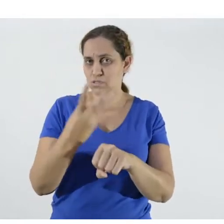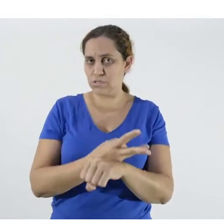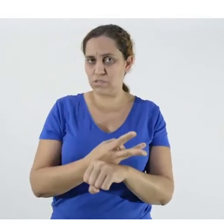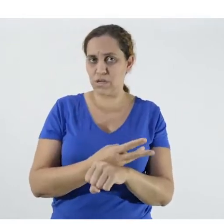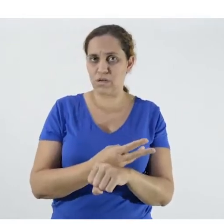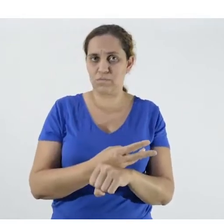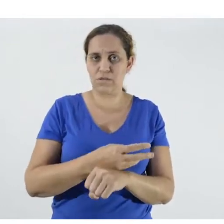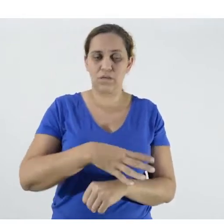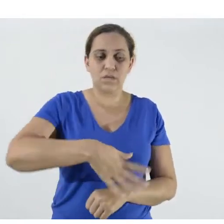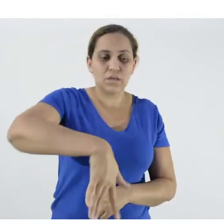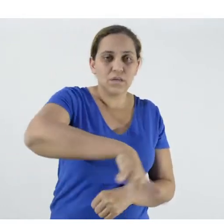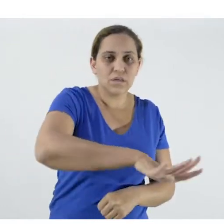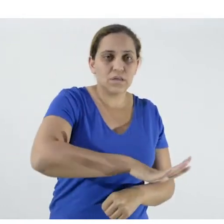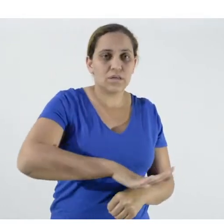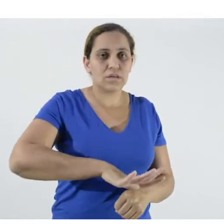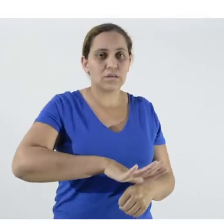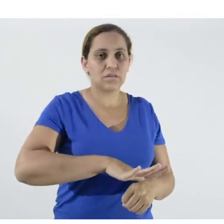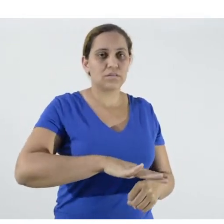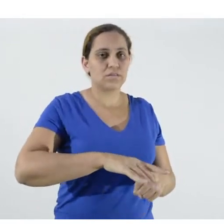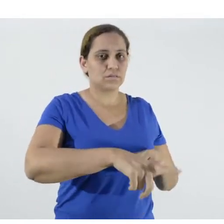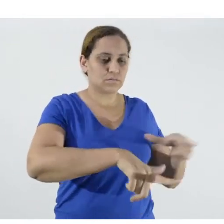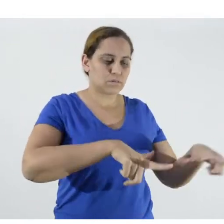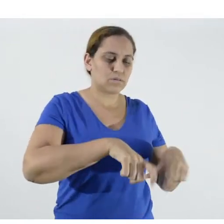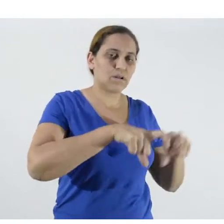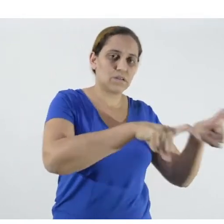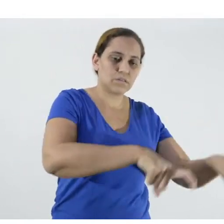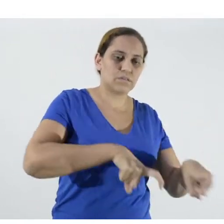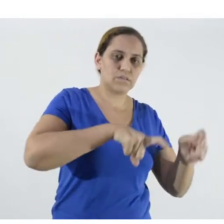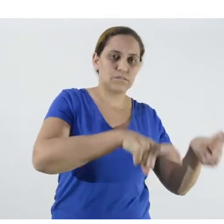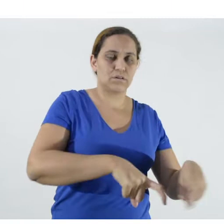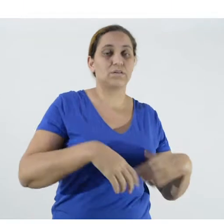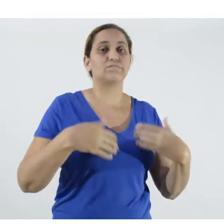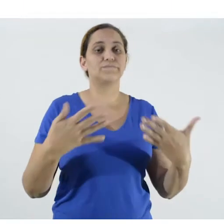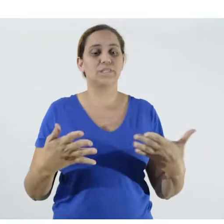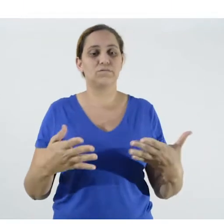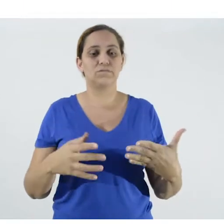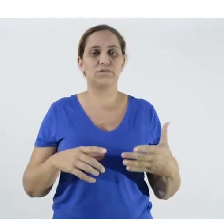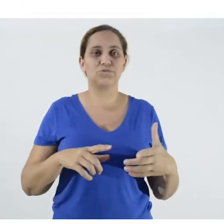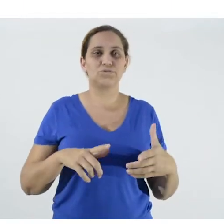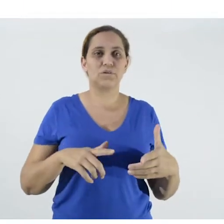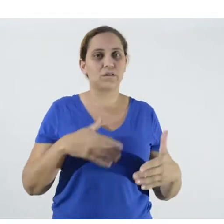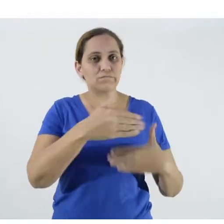We will develop this subject here shortly.